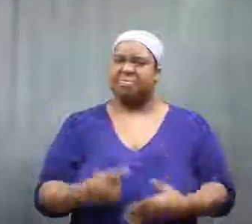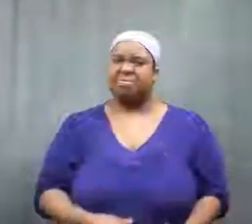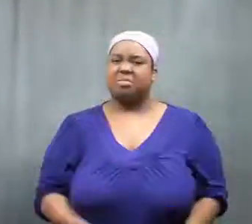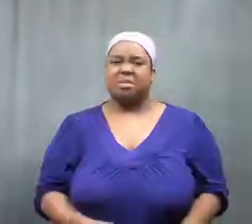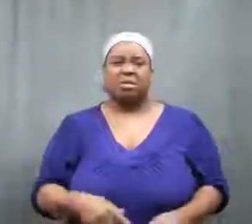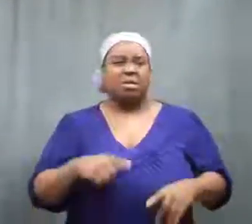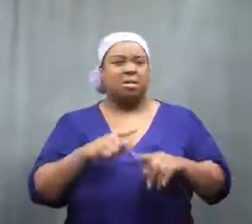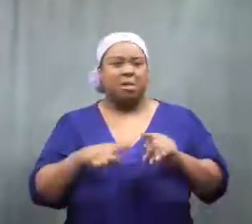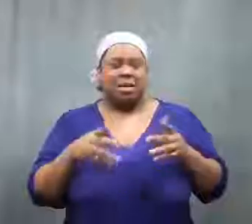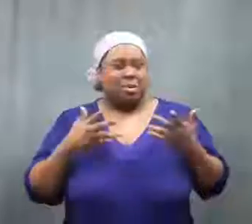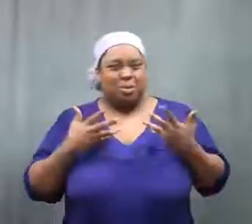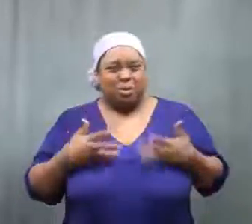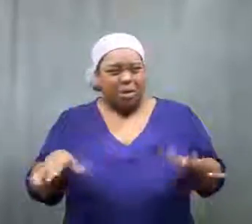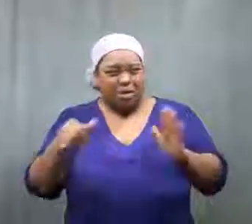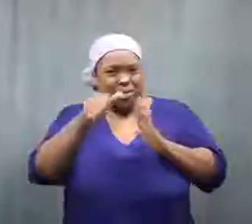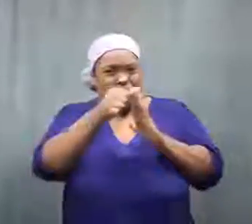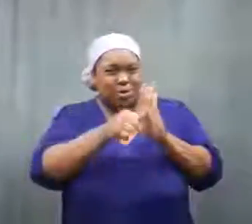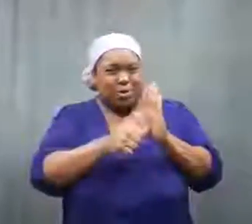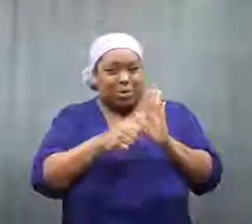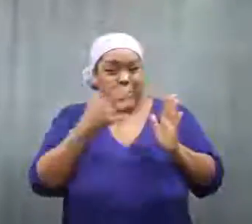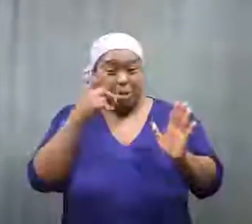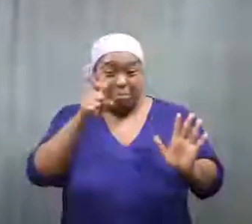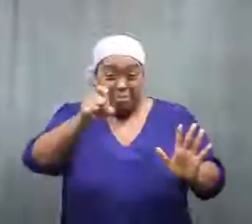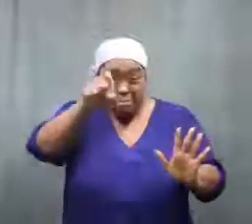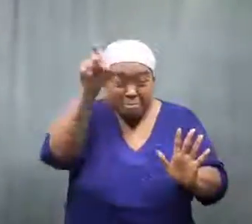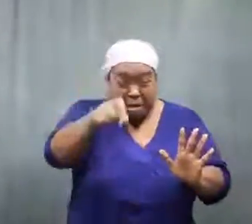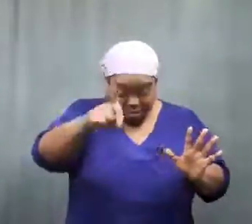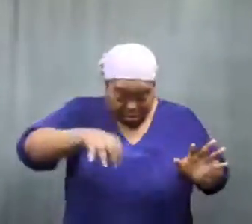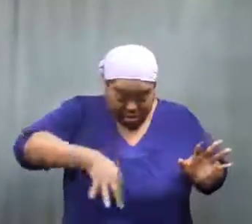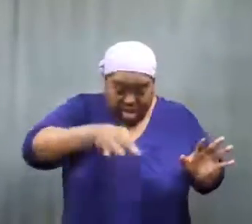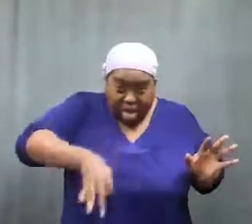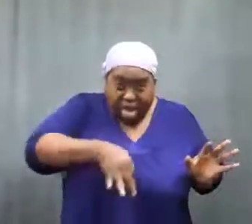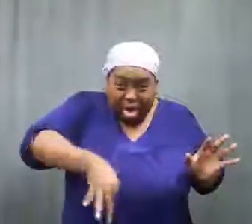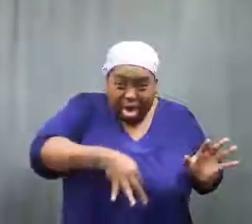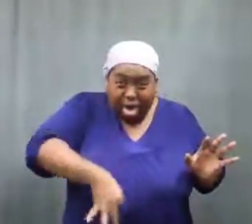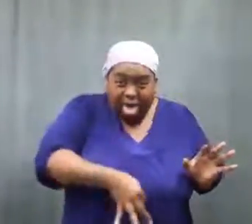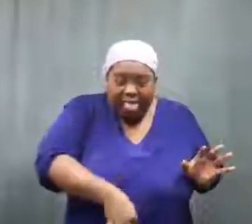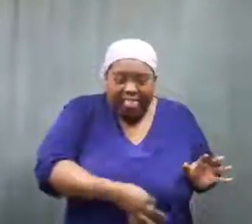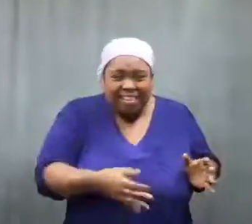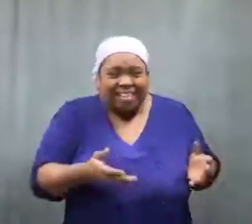They don't want to do surgery because they'd have to give it stitches.